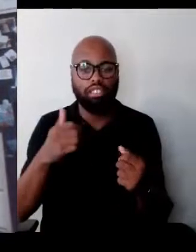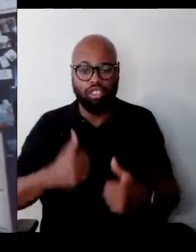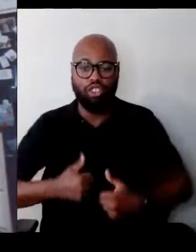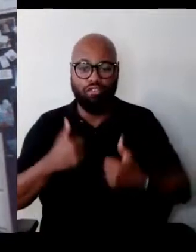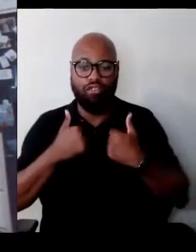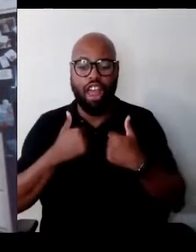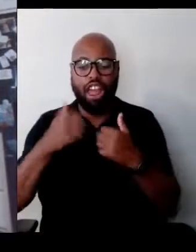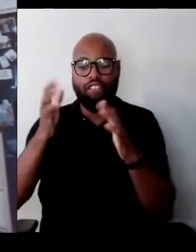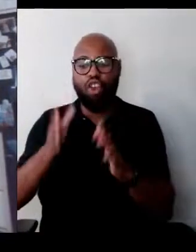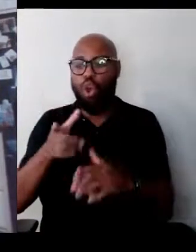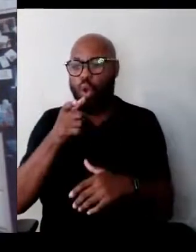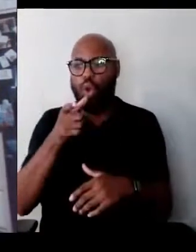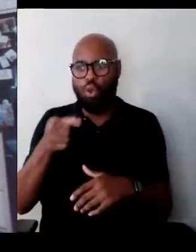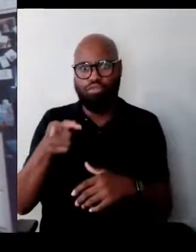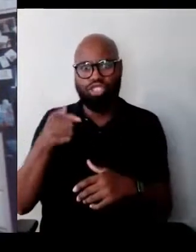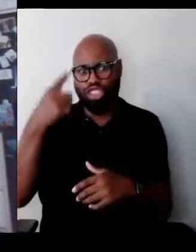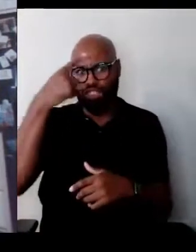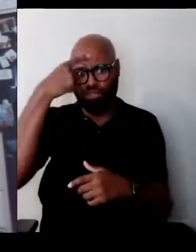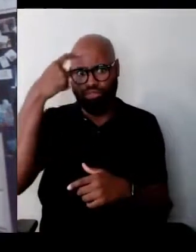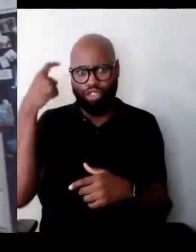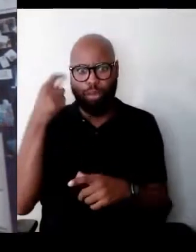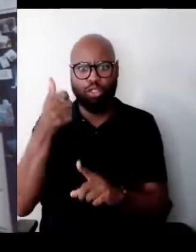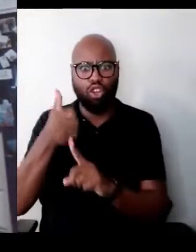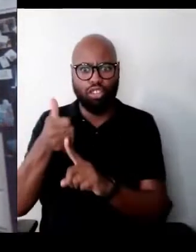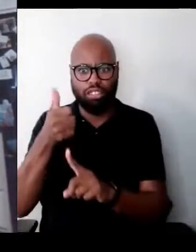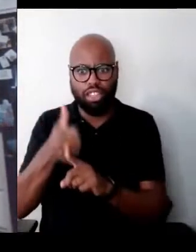In many ways, I was more fortunate.